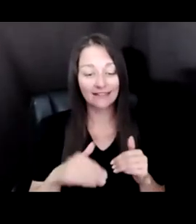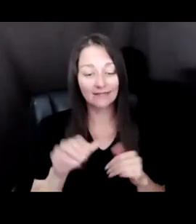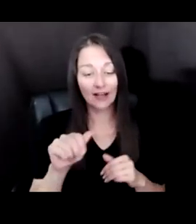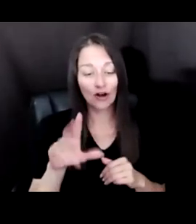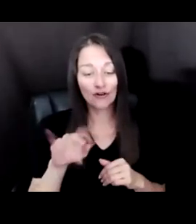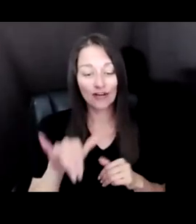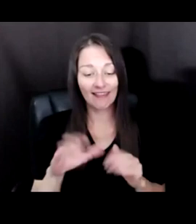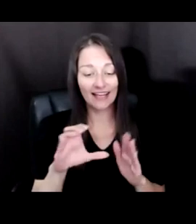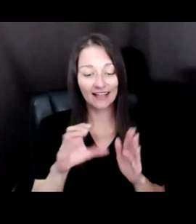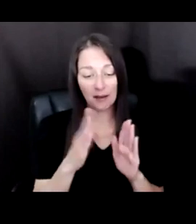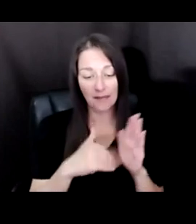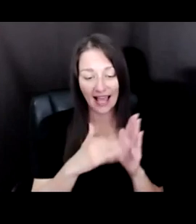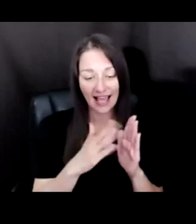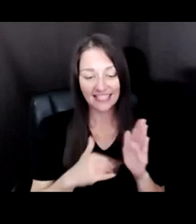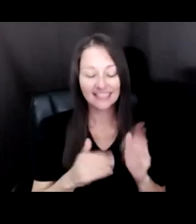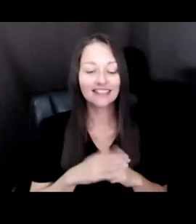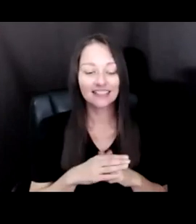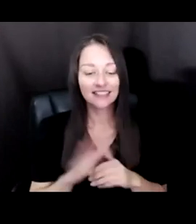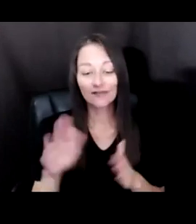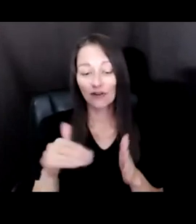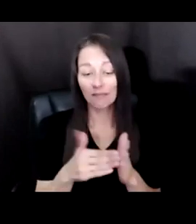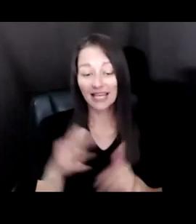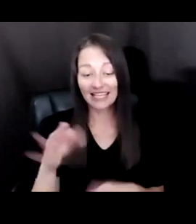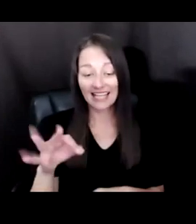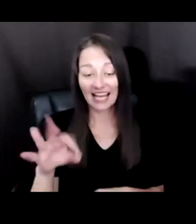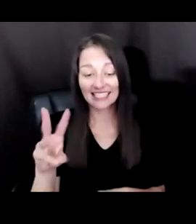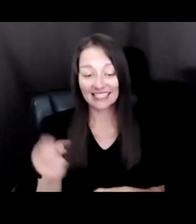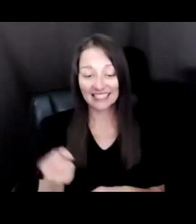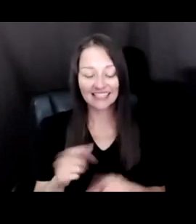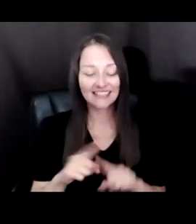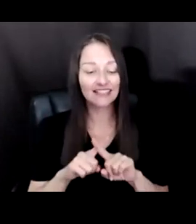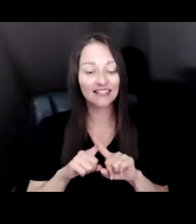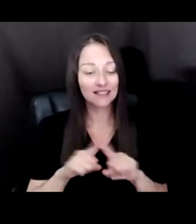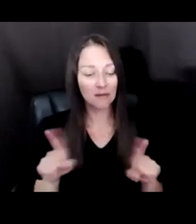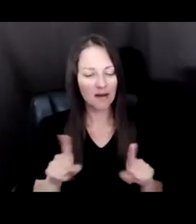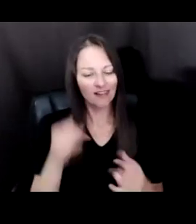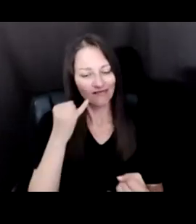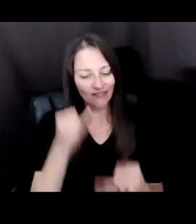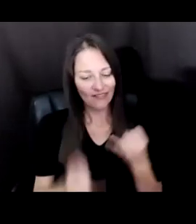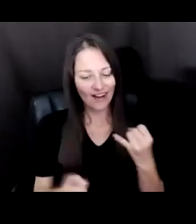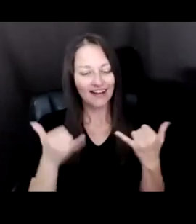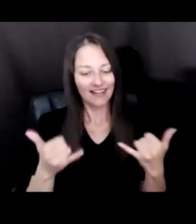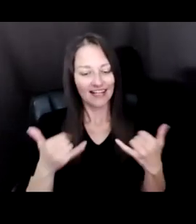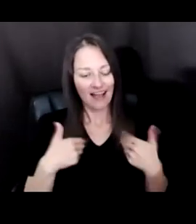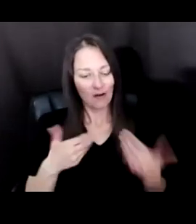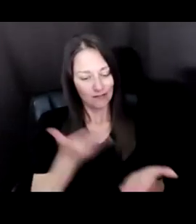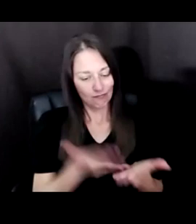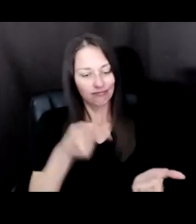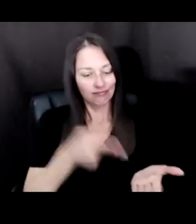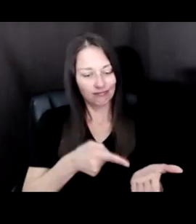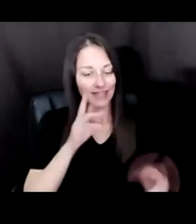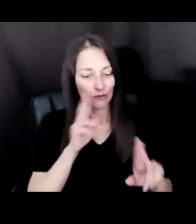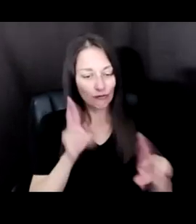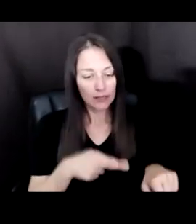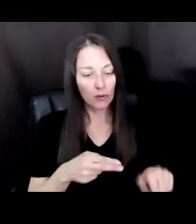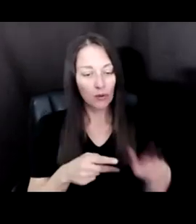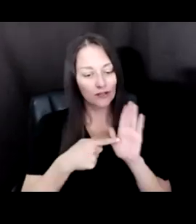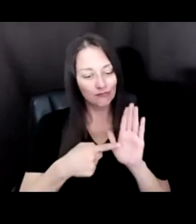KNOW THE EARLY TO MID 1960S. BUT TO FINALLY HAVE THIS REPORT THAT ARTICULATES WHAT ARE UTHE SORT